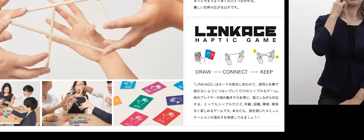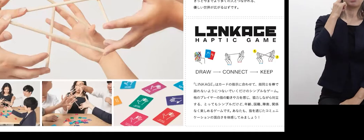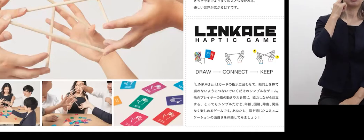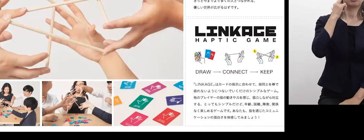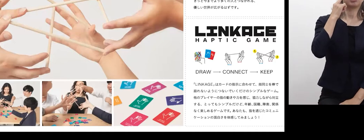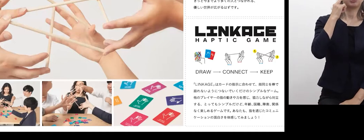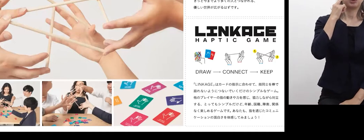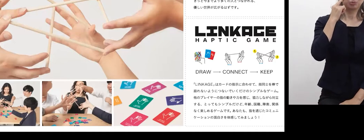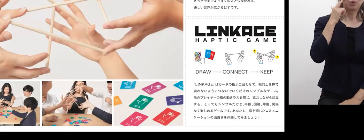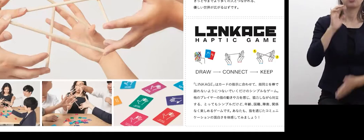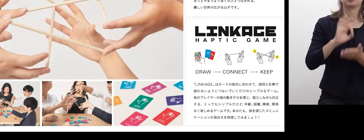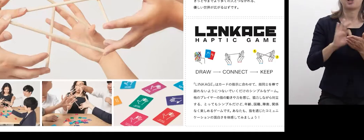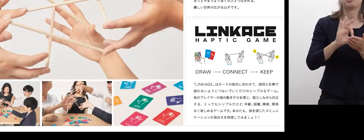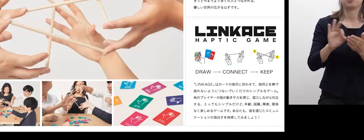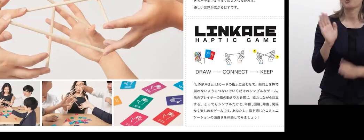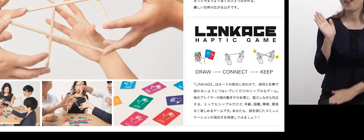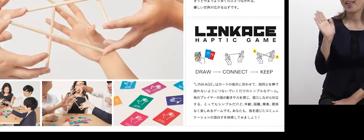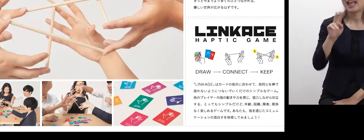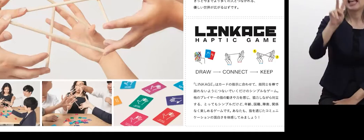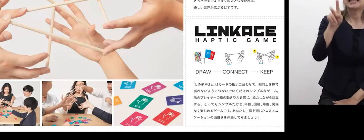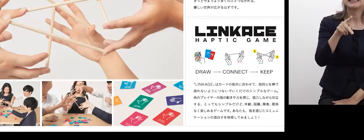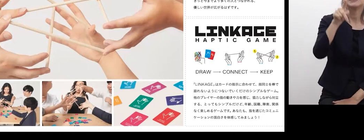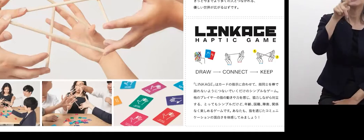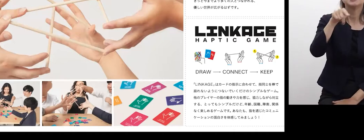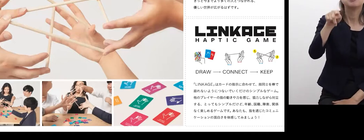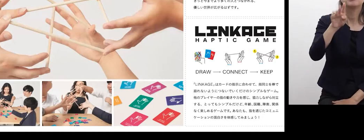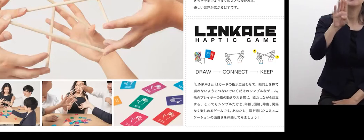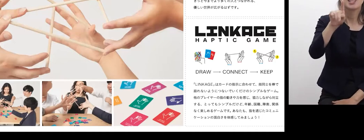I made a game named “LINKAGE”,